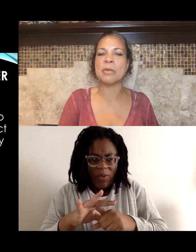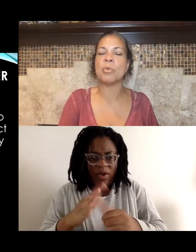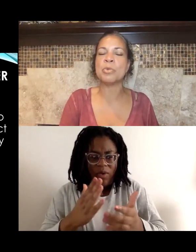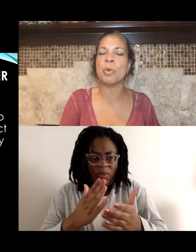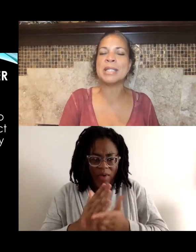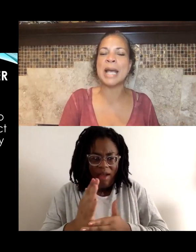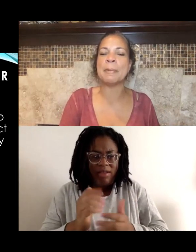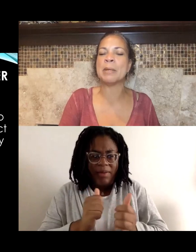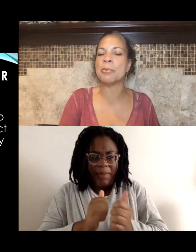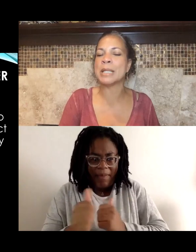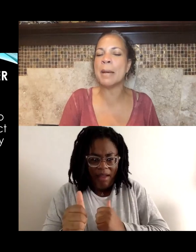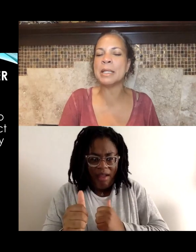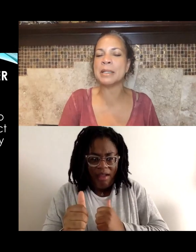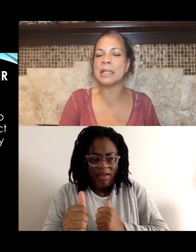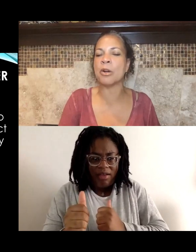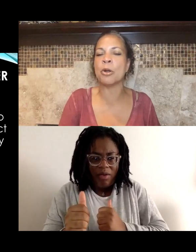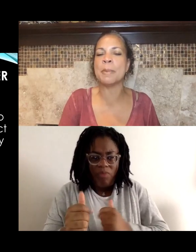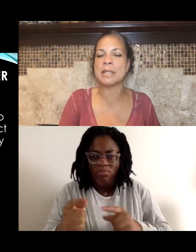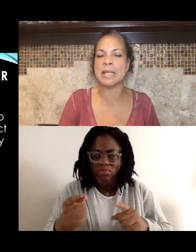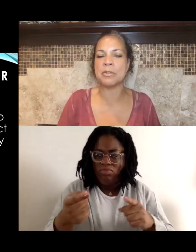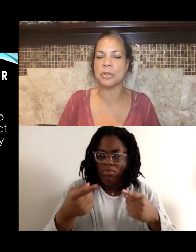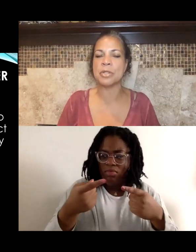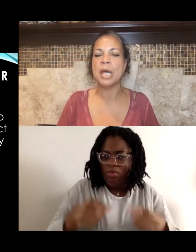it what's happening predominantly in urban centers.